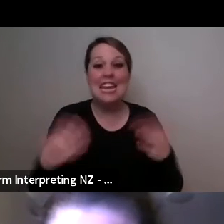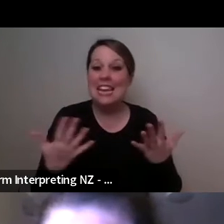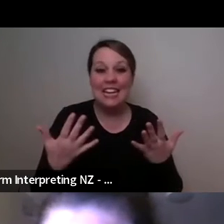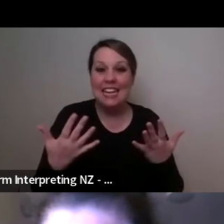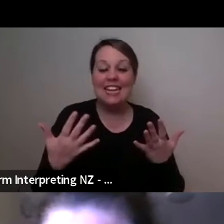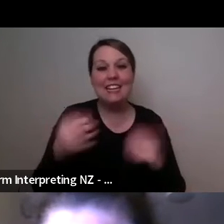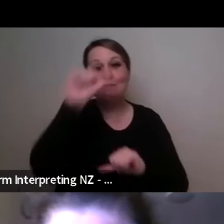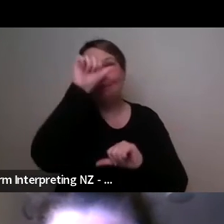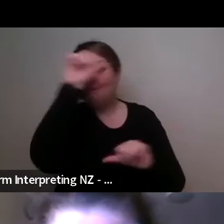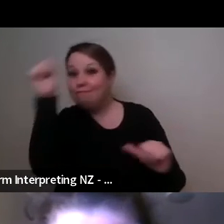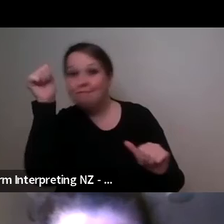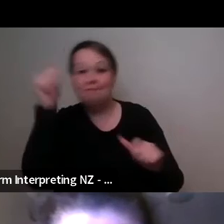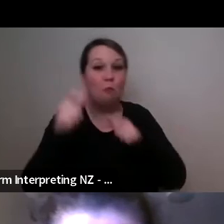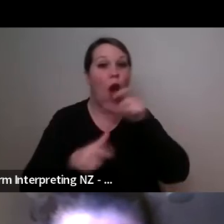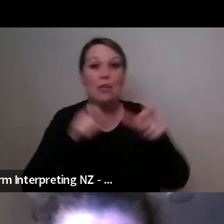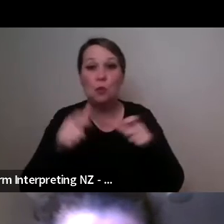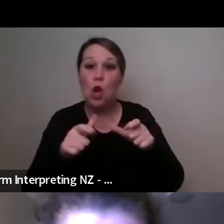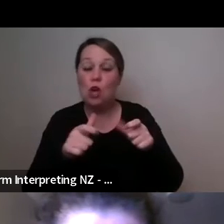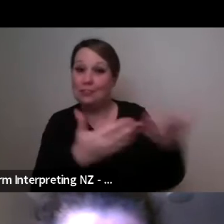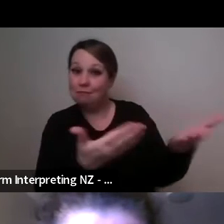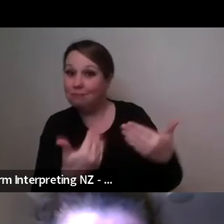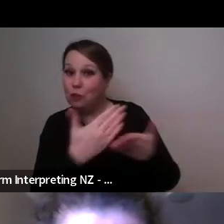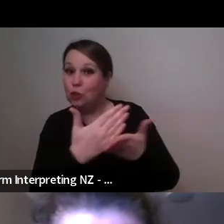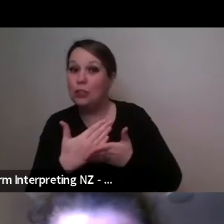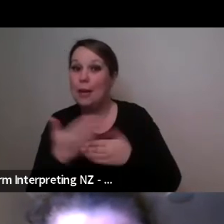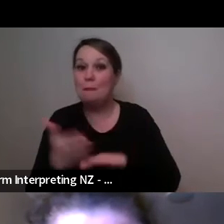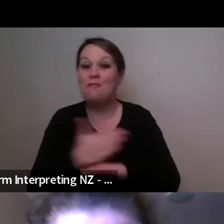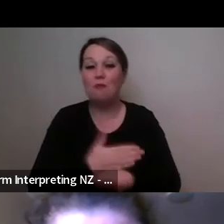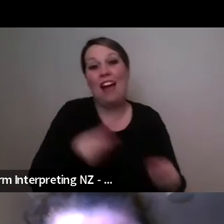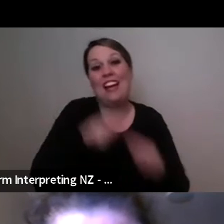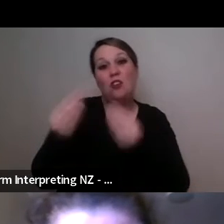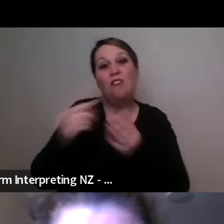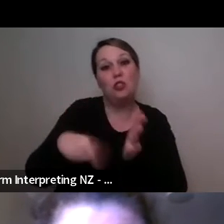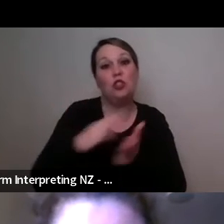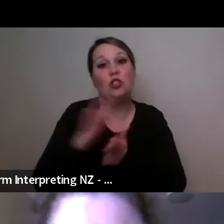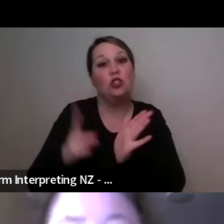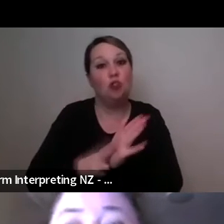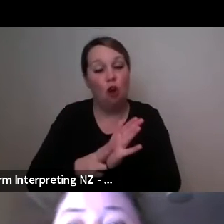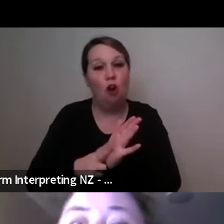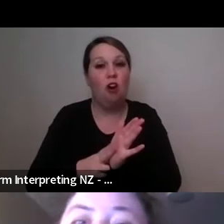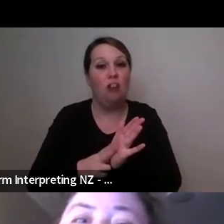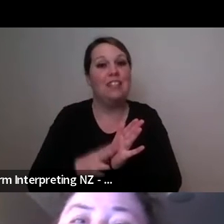please please do before we pass it over to Jon for our closing karakia yeah gratitude is the attitude